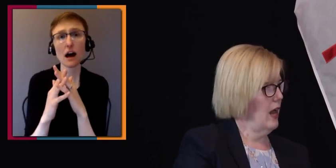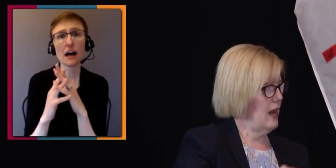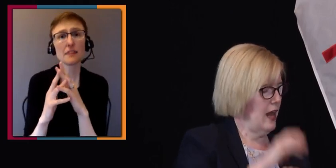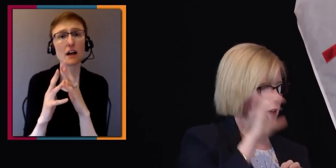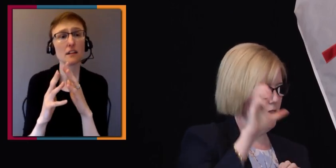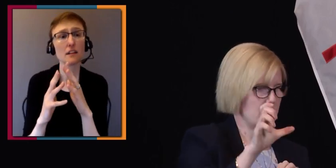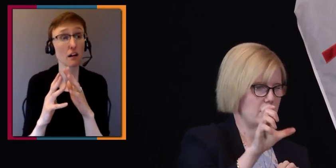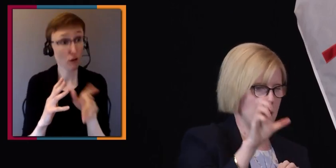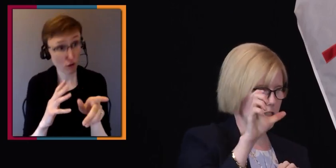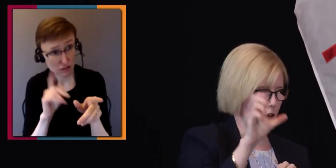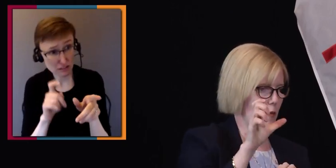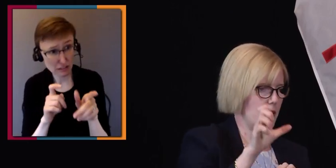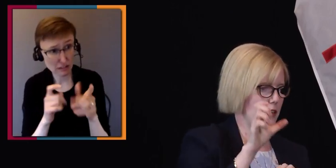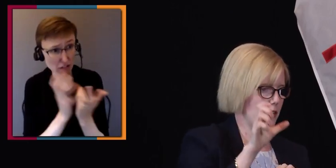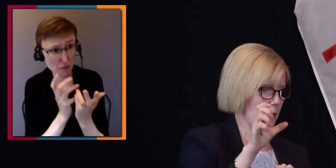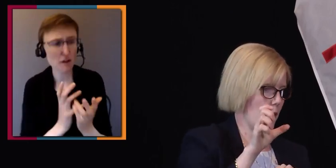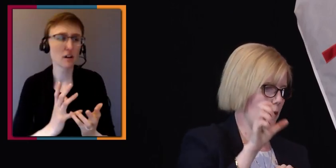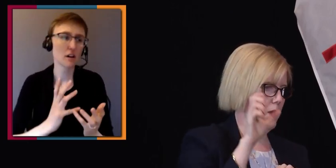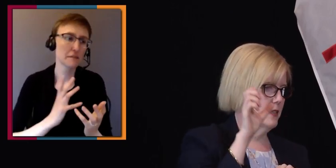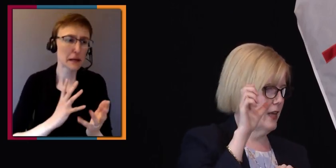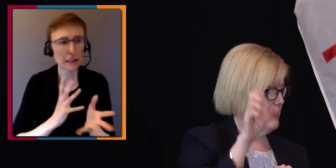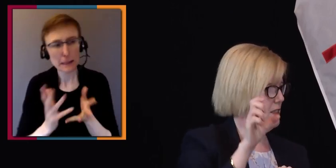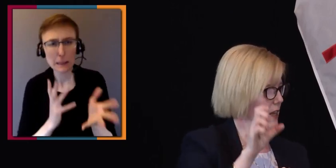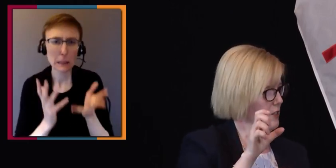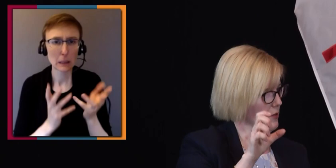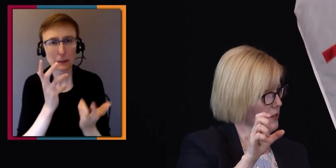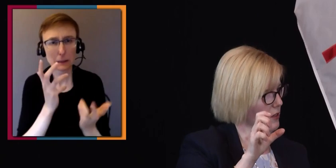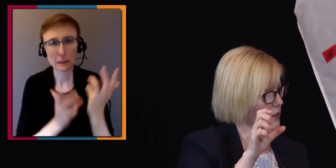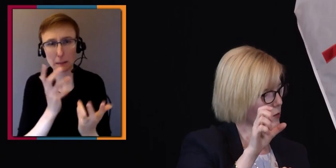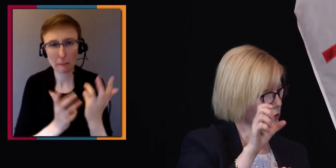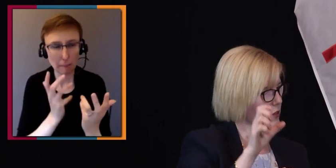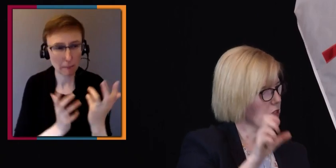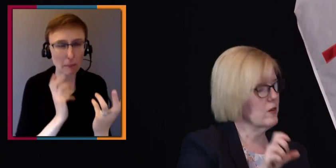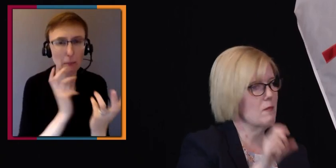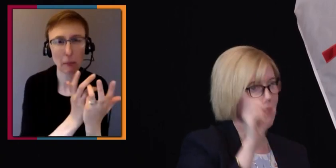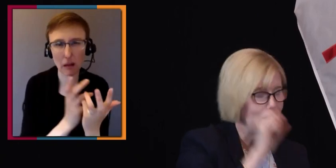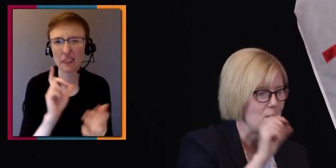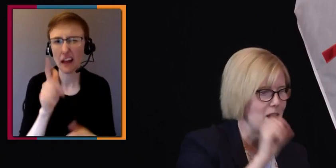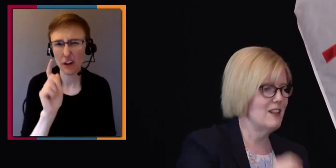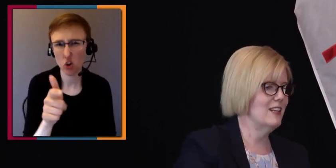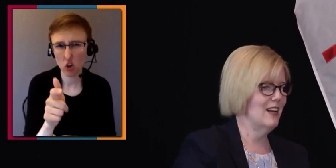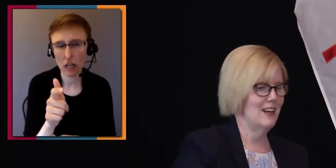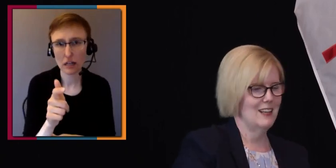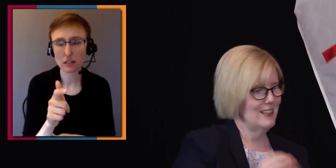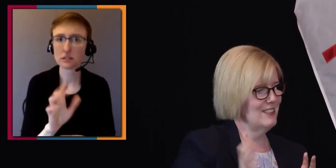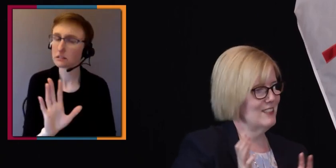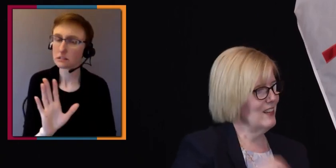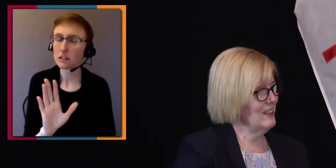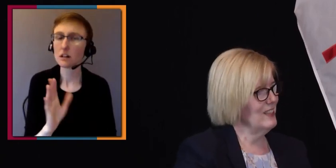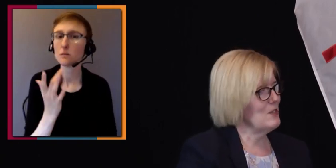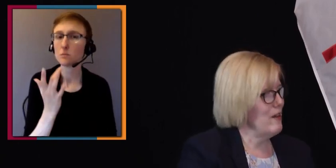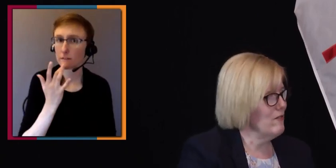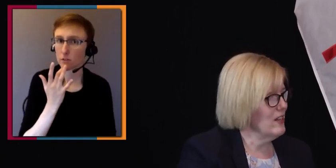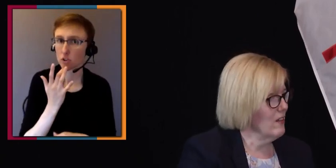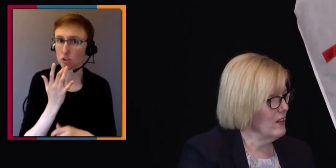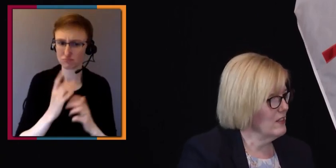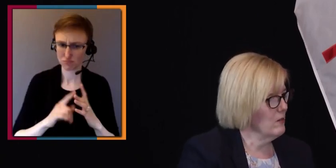and have this accommodation requirement as a last resort, but fundamentally, let's just not lean so heavily on this.